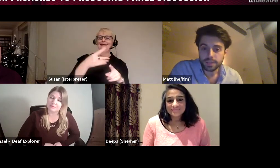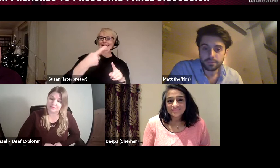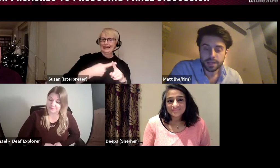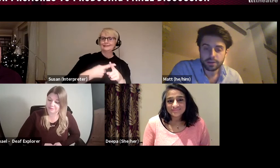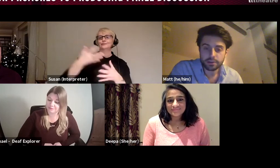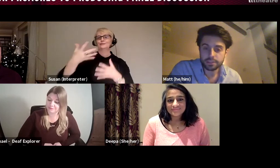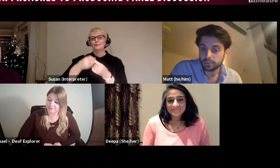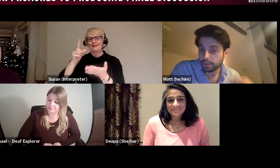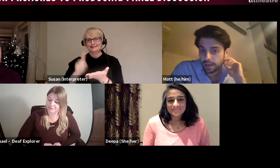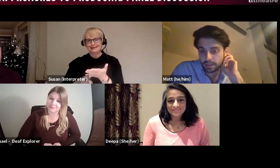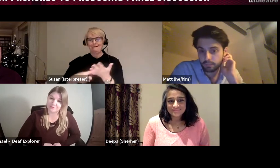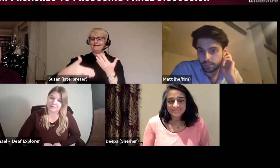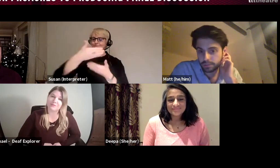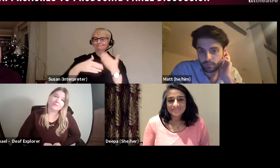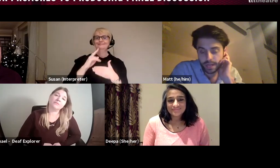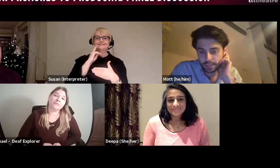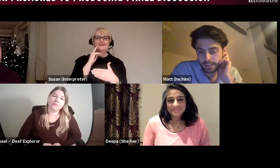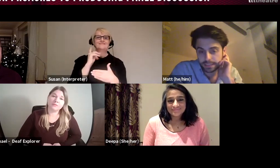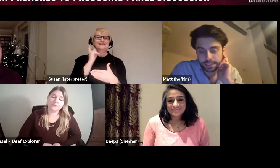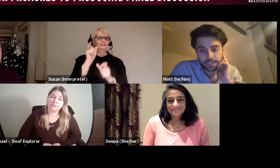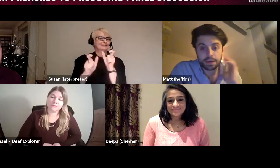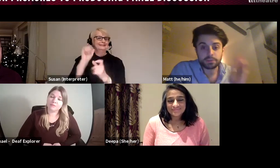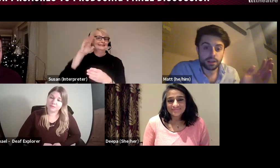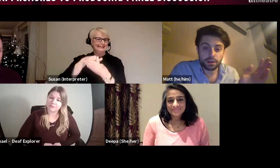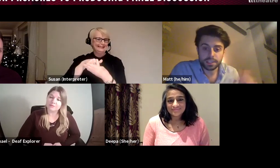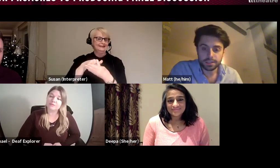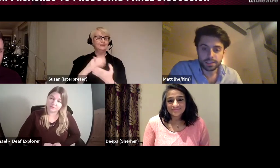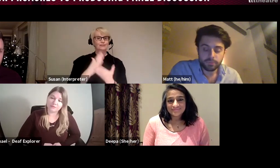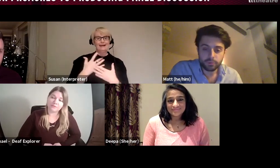and hearing artists on it and was really exciting and that was the last thing I did before joining